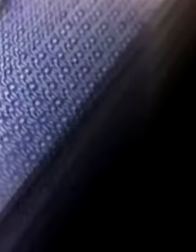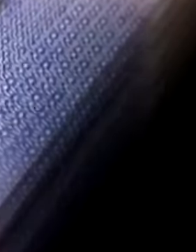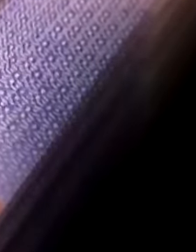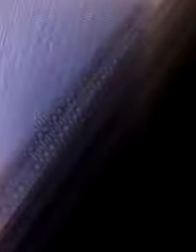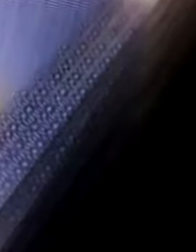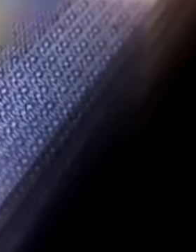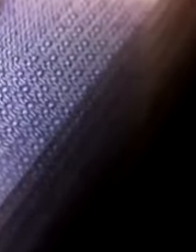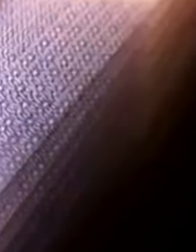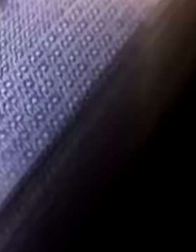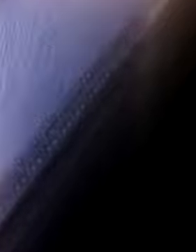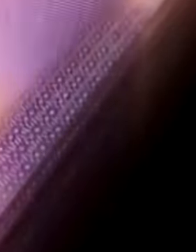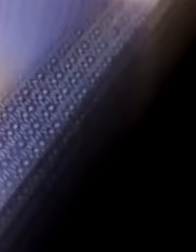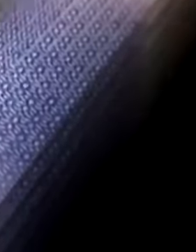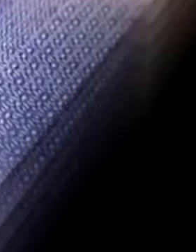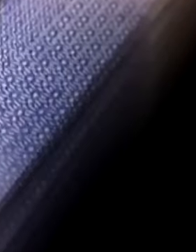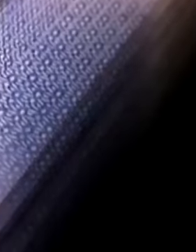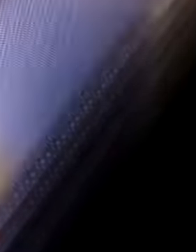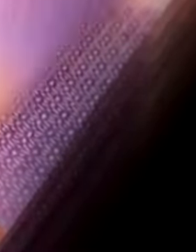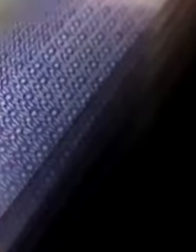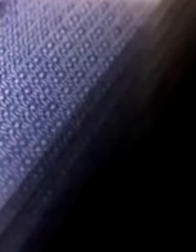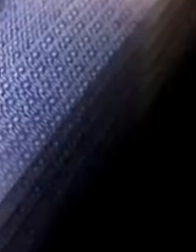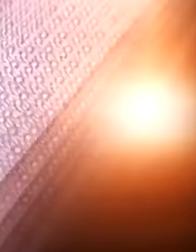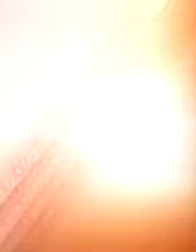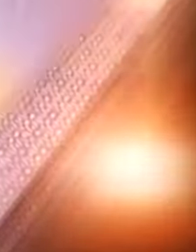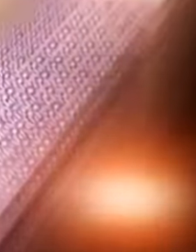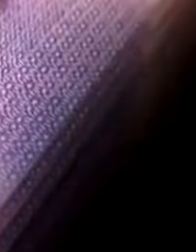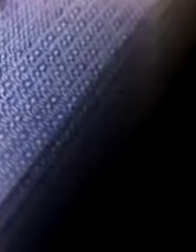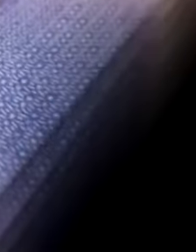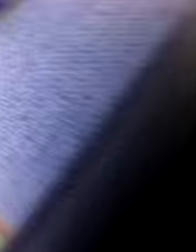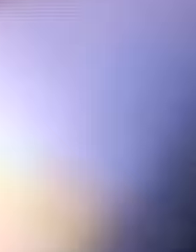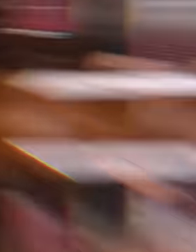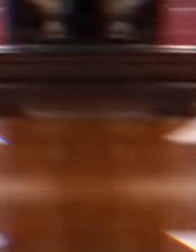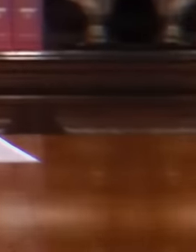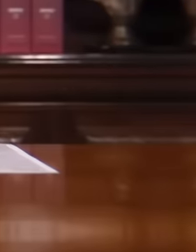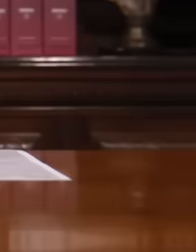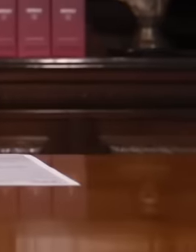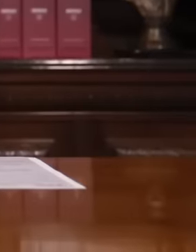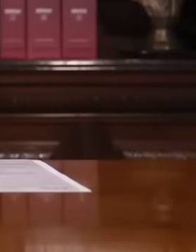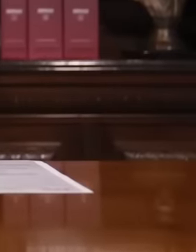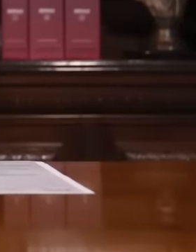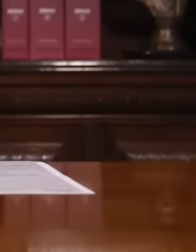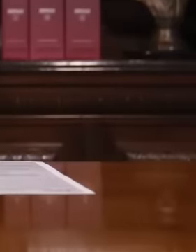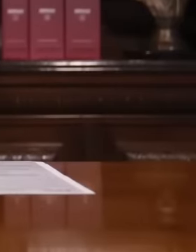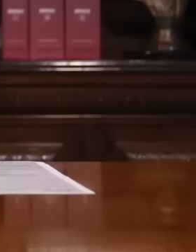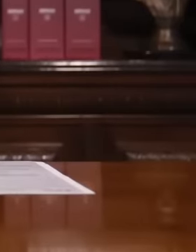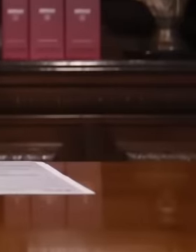million pesos for risk pay, as President